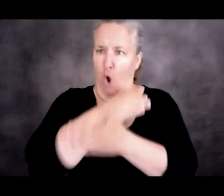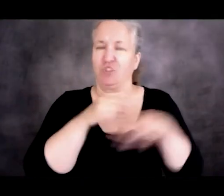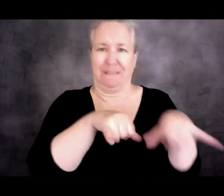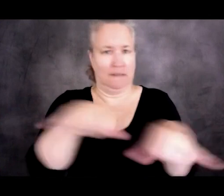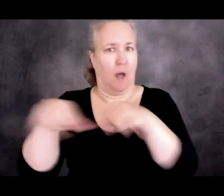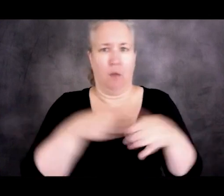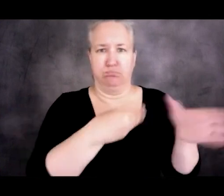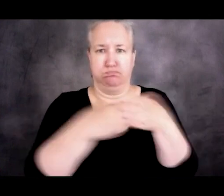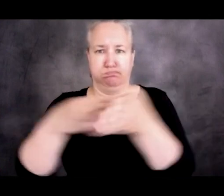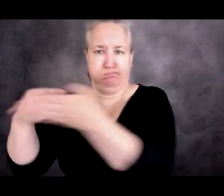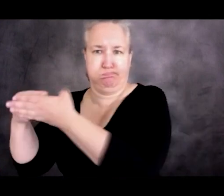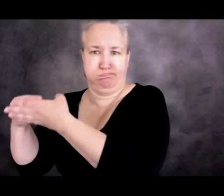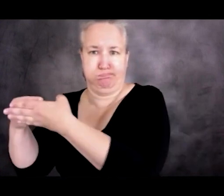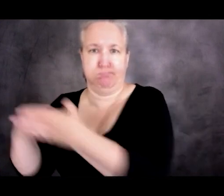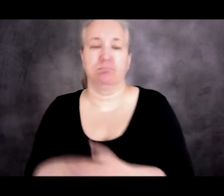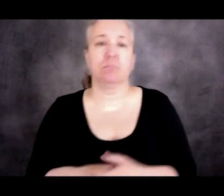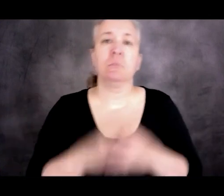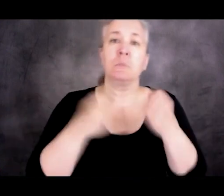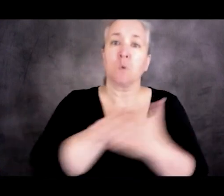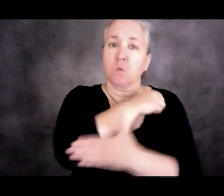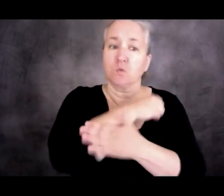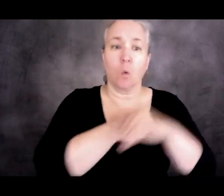And many countries also took this as an opportunity